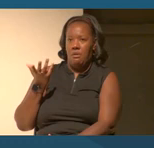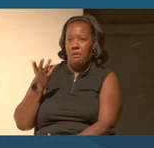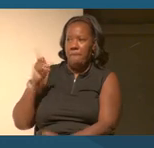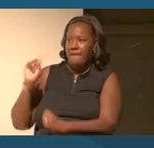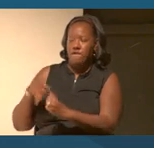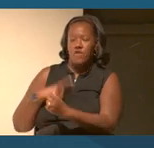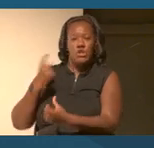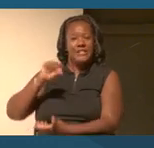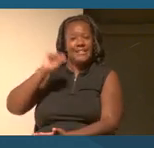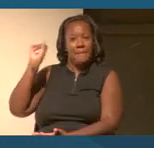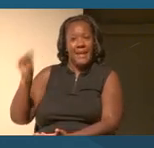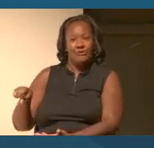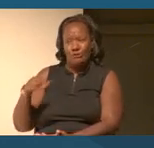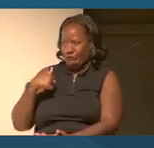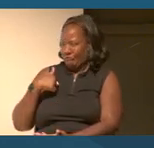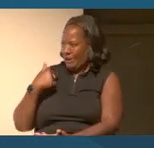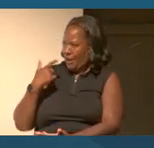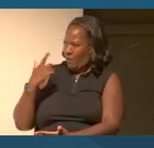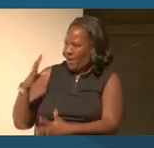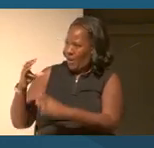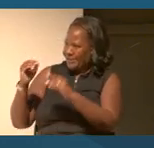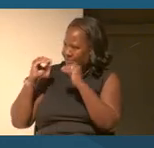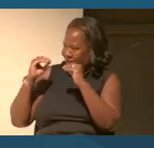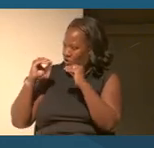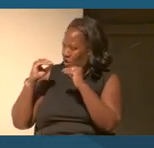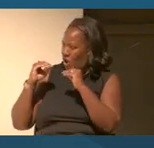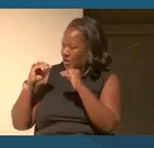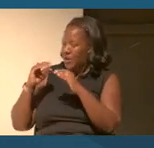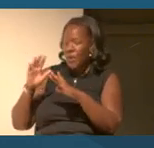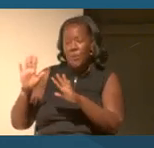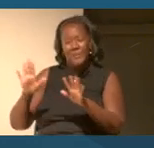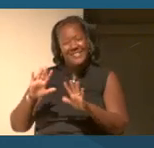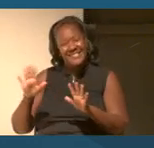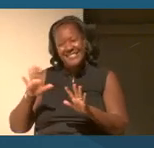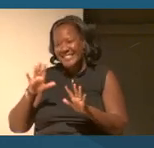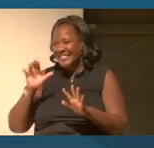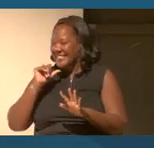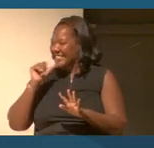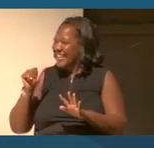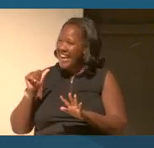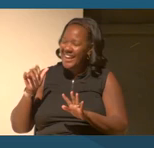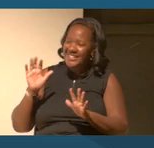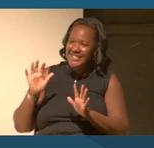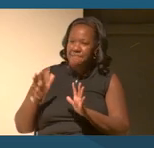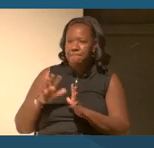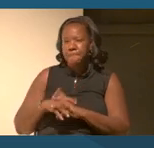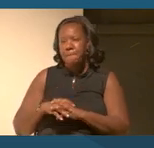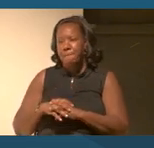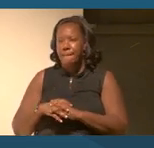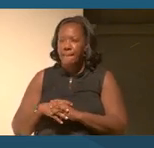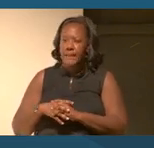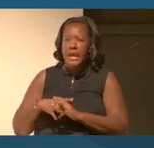semester that what I was being taught was not quite, it came from a specific perspective.